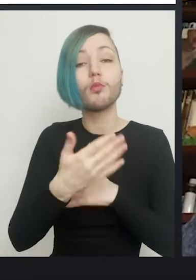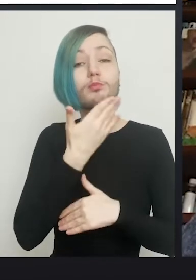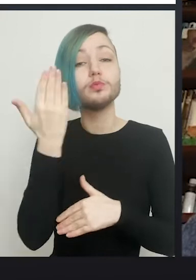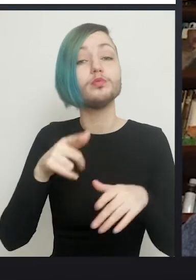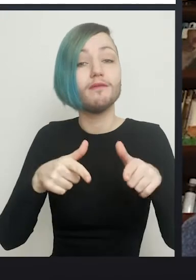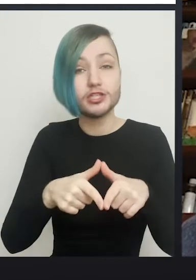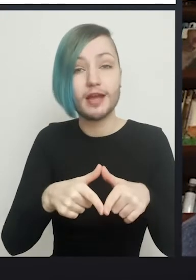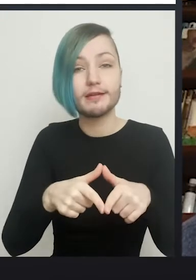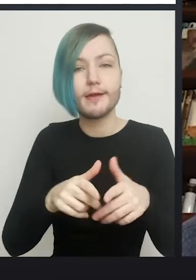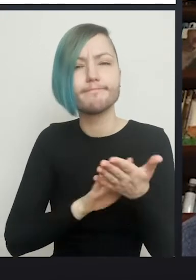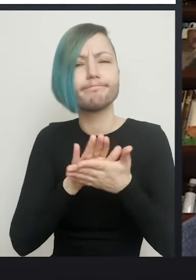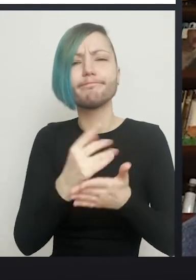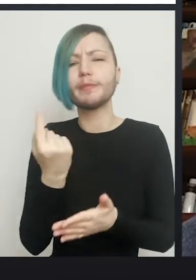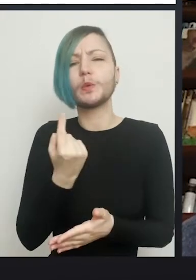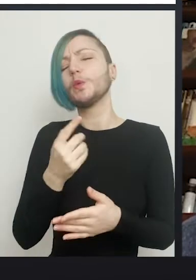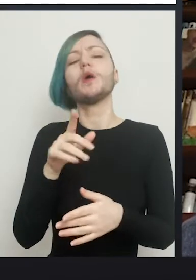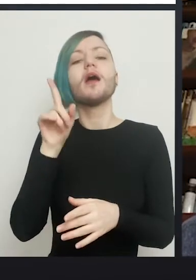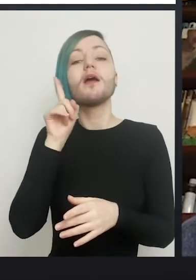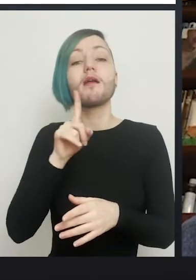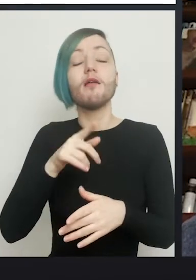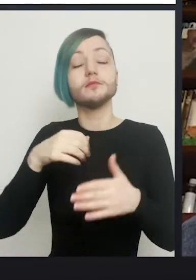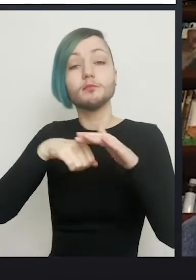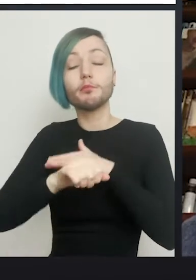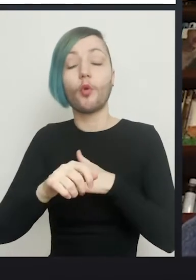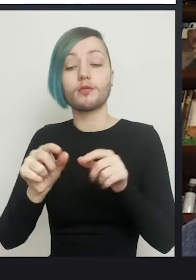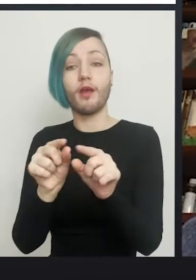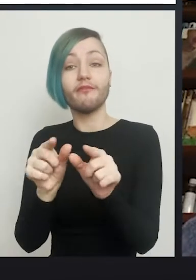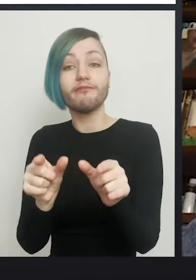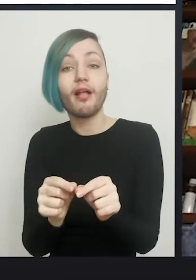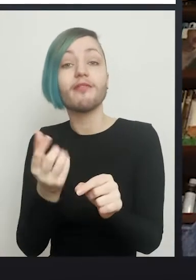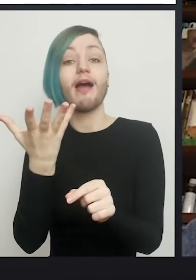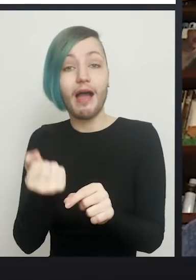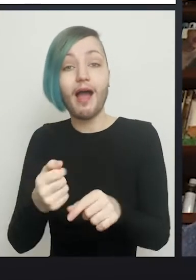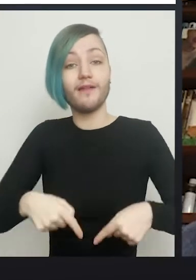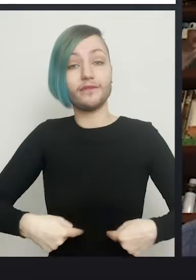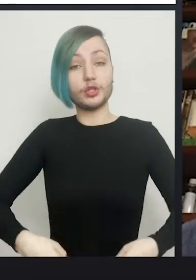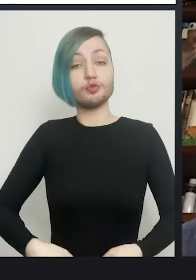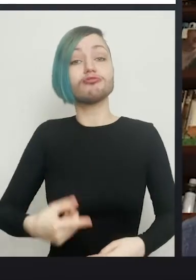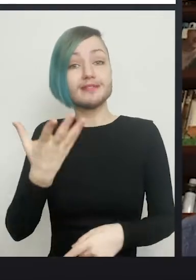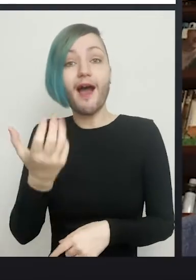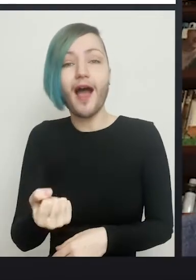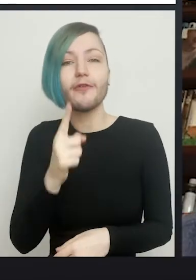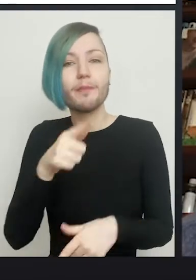Meaning, girls with a vulva and a uterus who have a missing vagina, called Rokitansky syndrome.